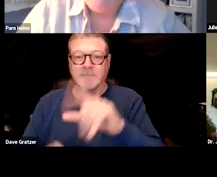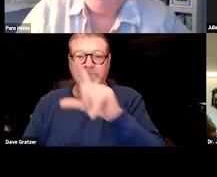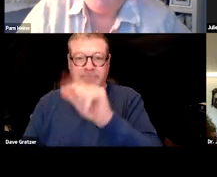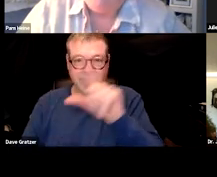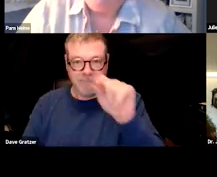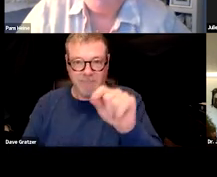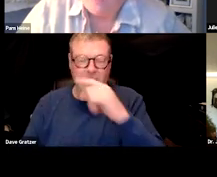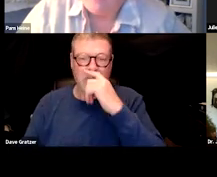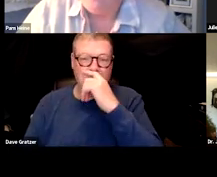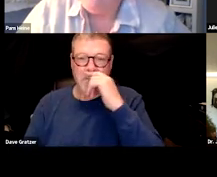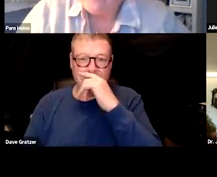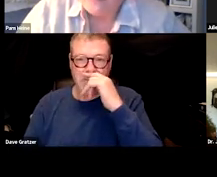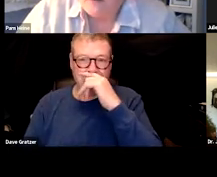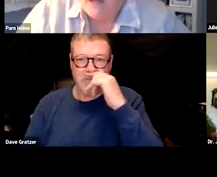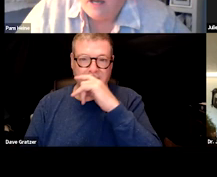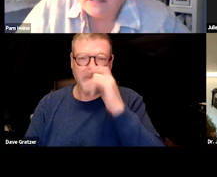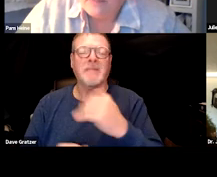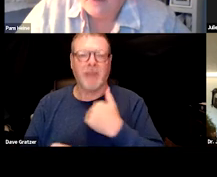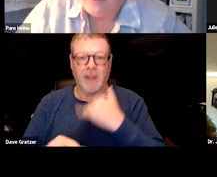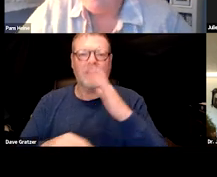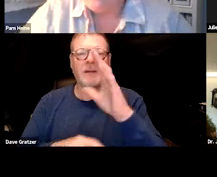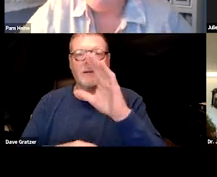You know, had COVID, didn't go to the hospital.